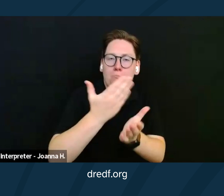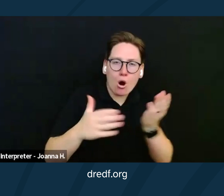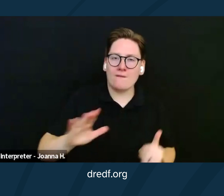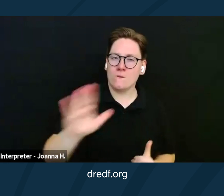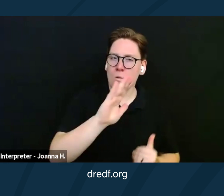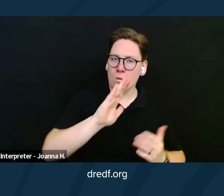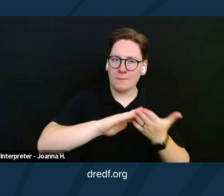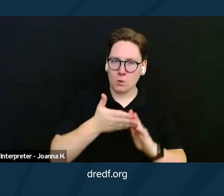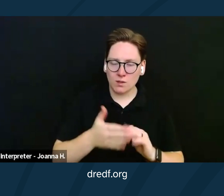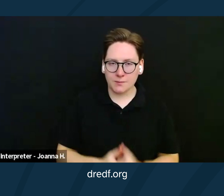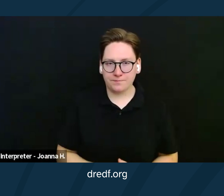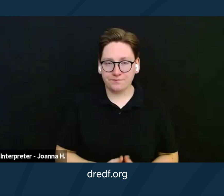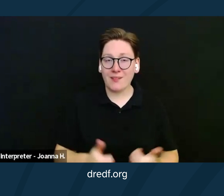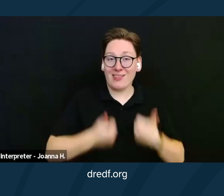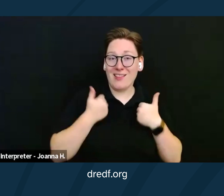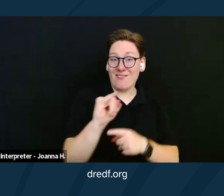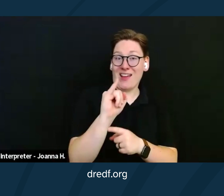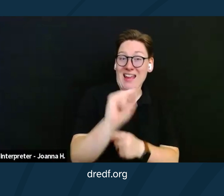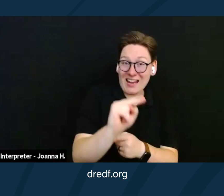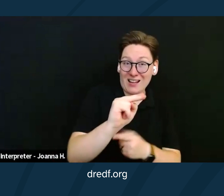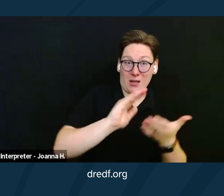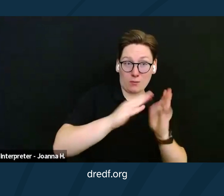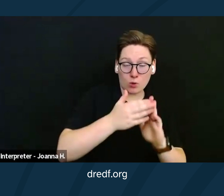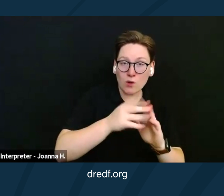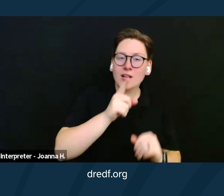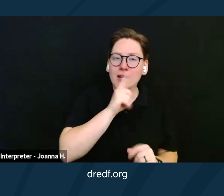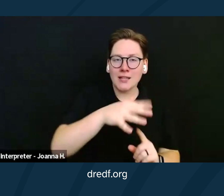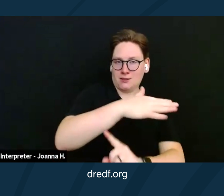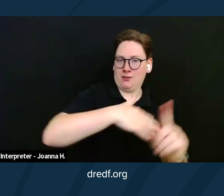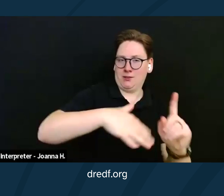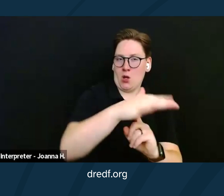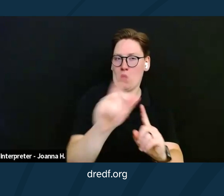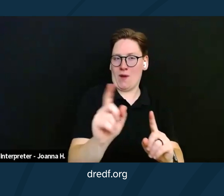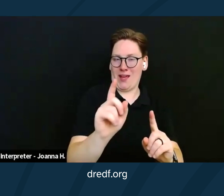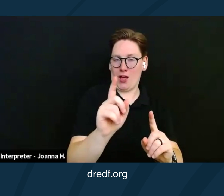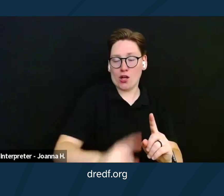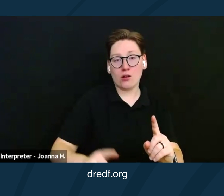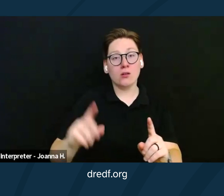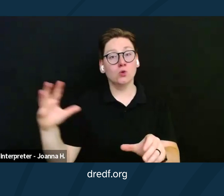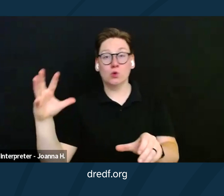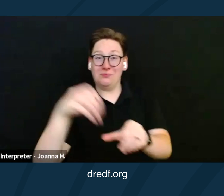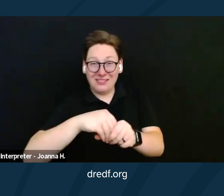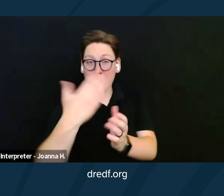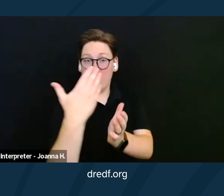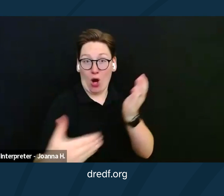Living in the community is the where, but being part of the community is the why.